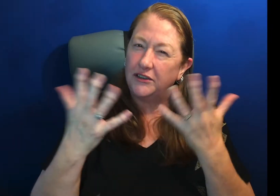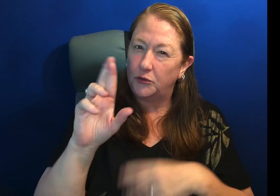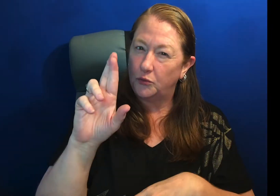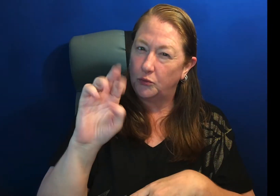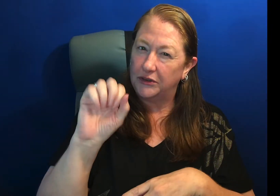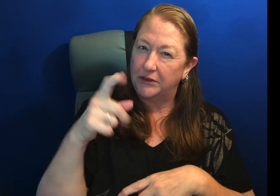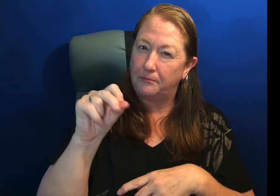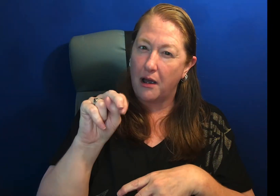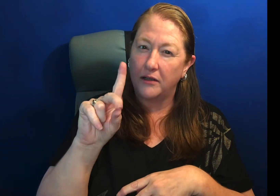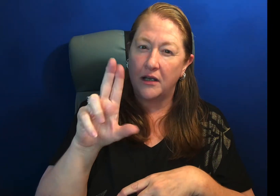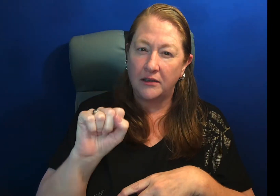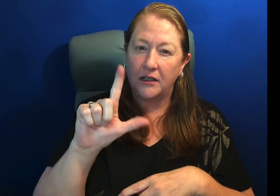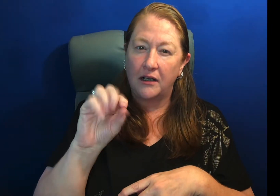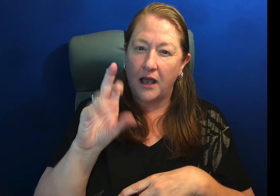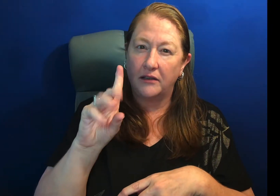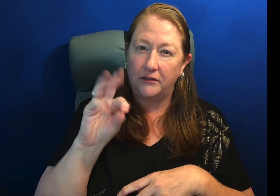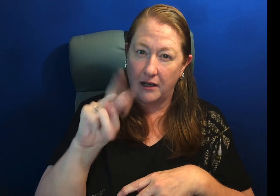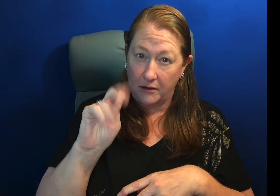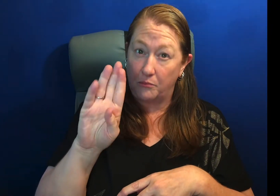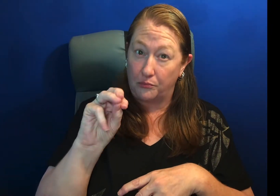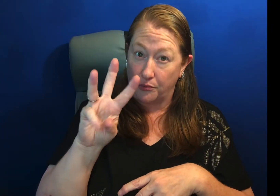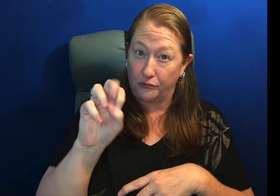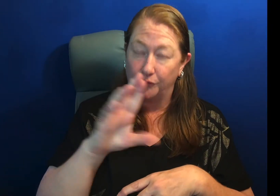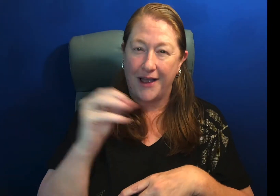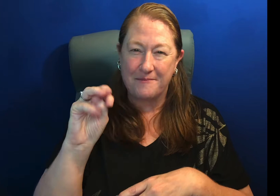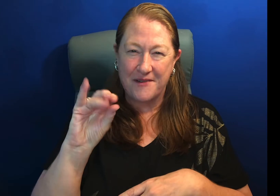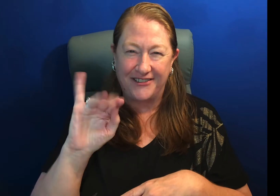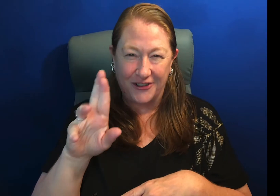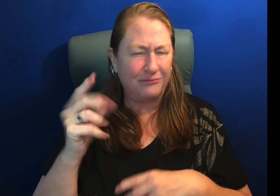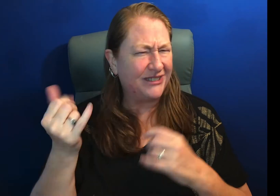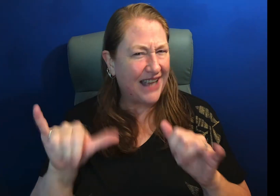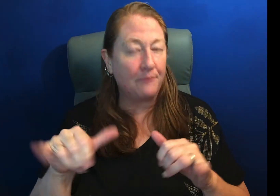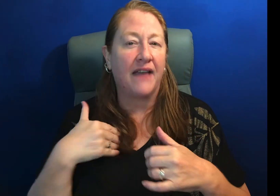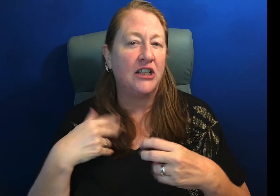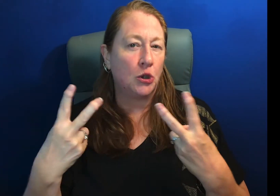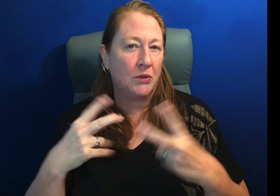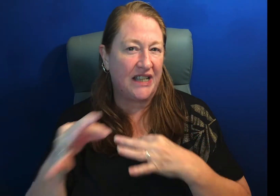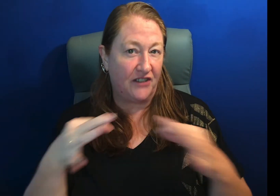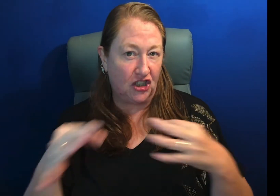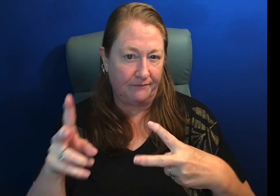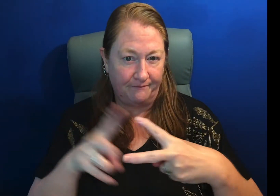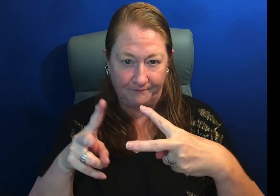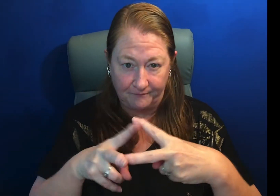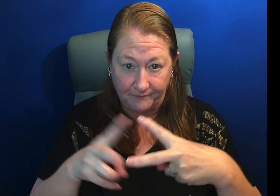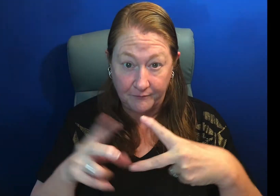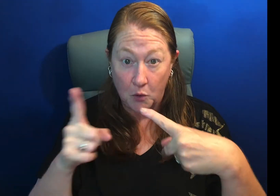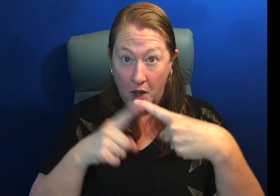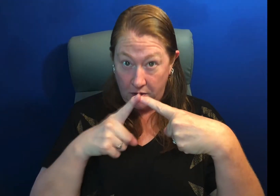What's Respondus Lockdown Browser and Monitor? There are two definitions.